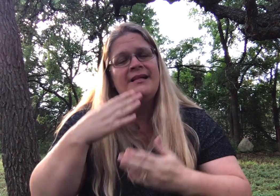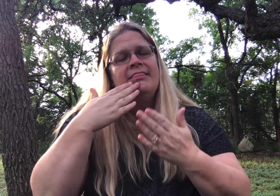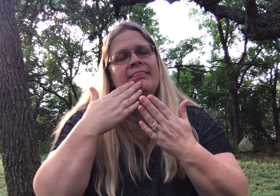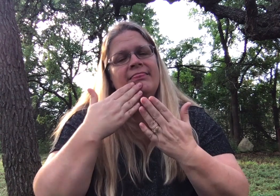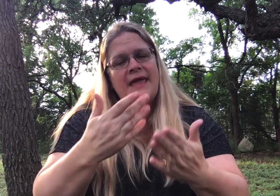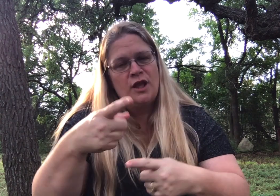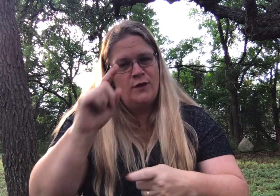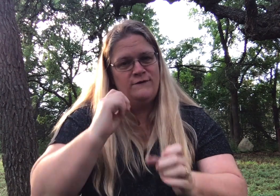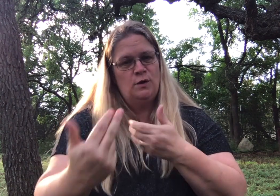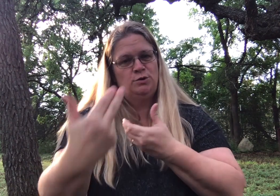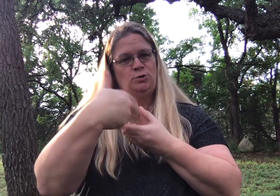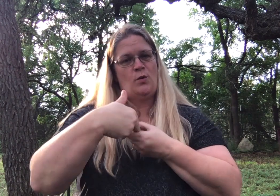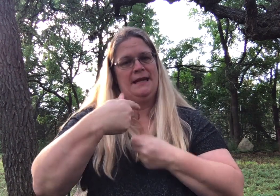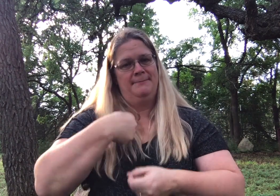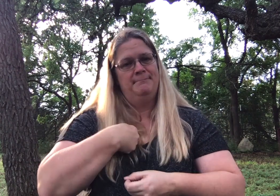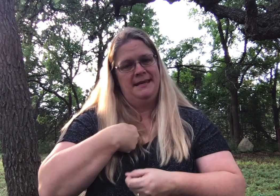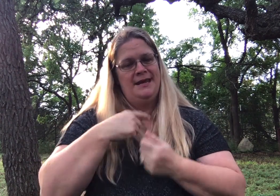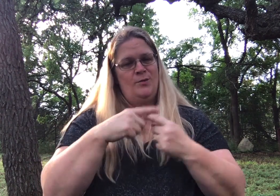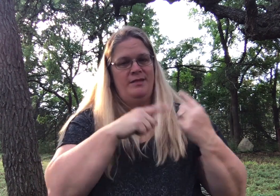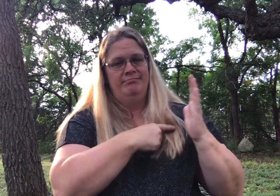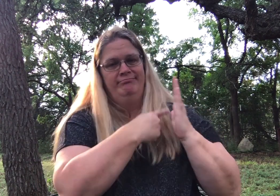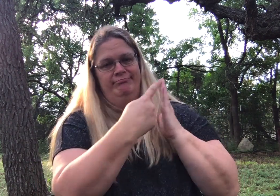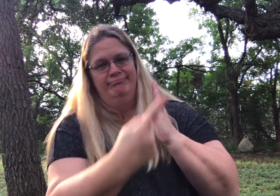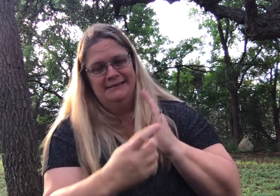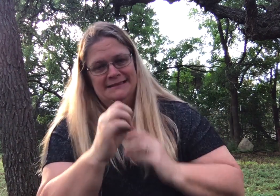Thank you for joining me throughout this series.